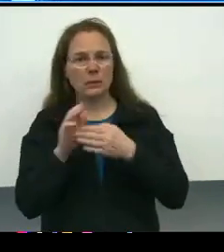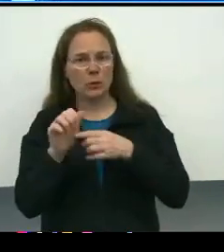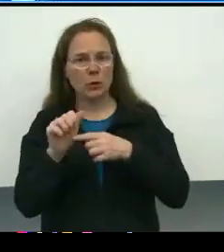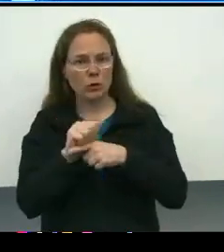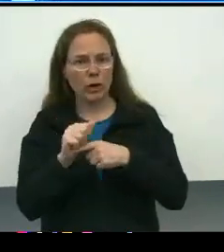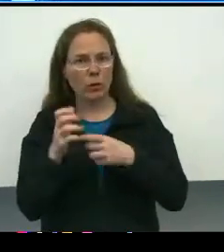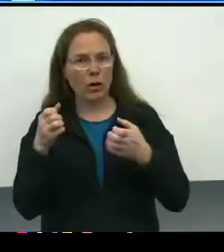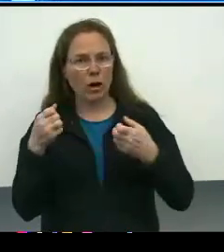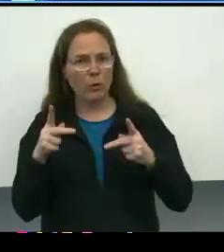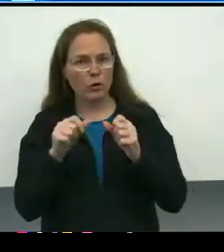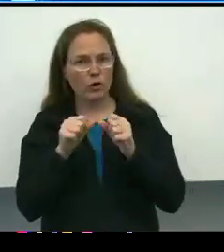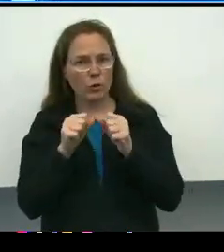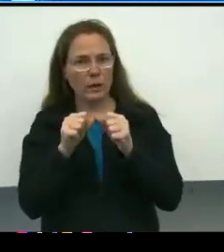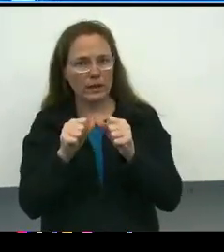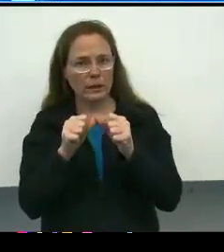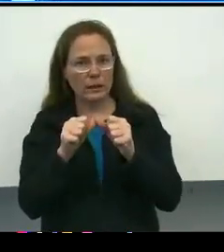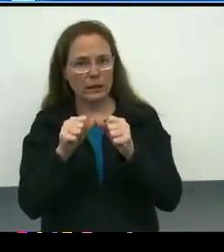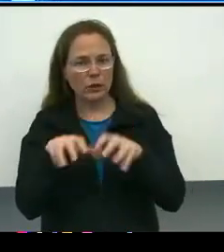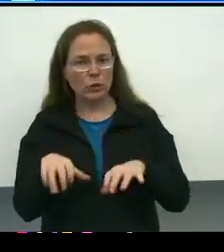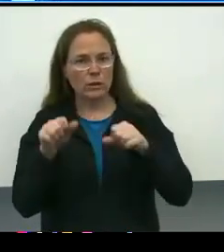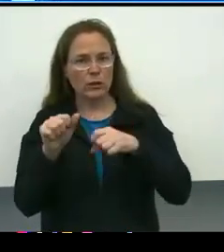to extend that throughout the university and its members.